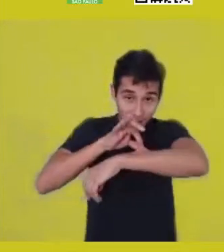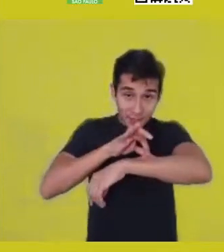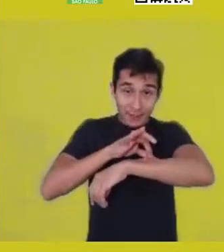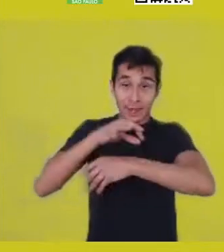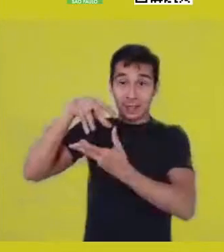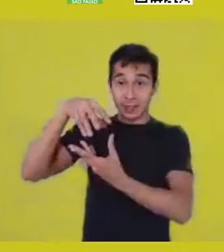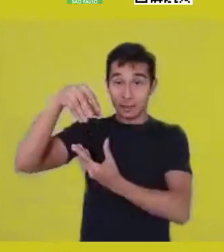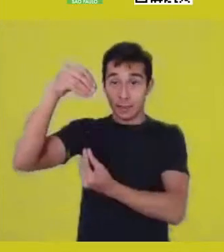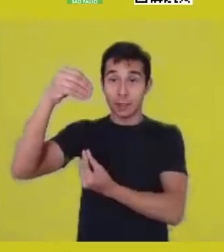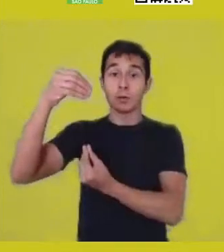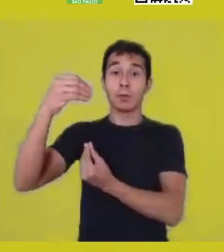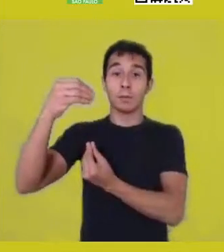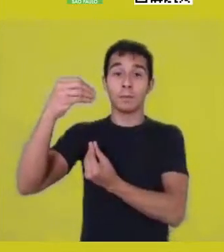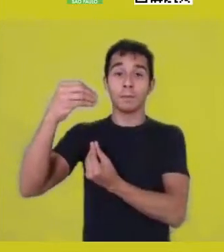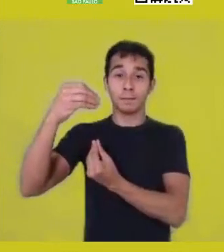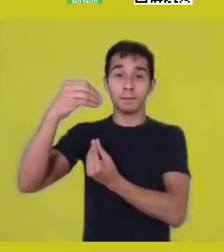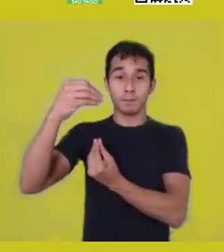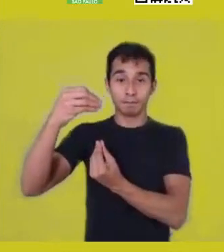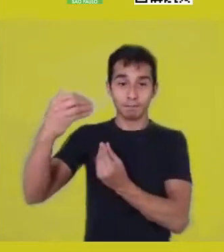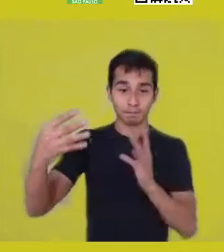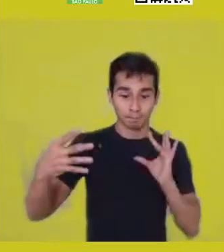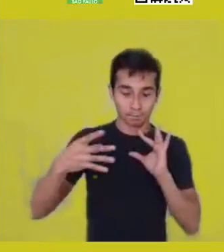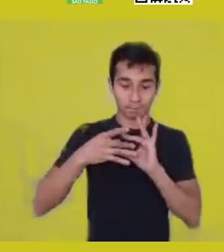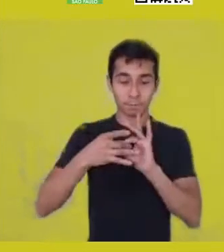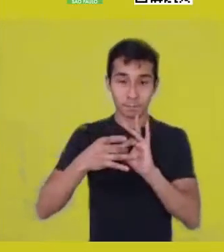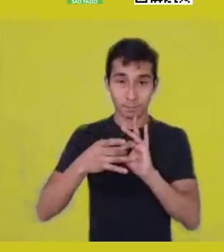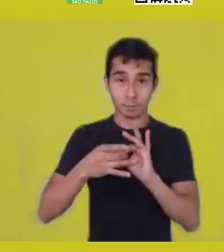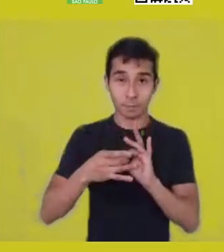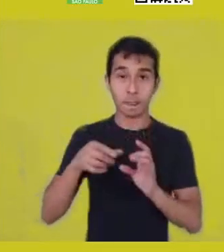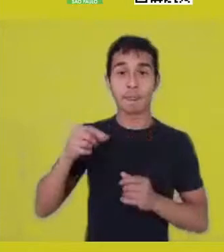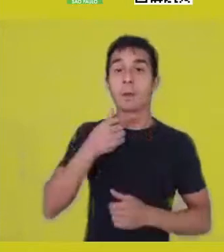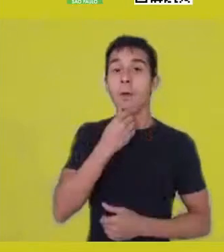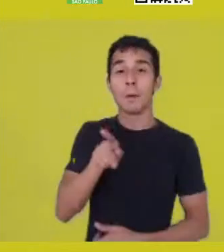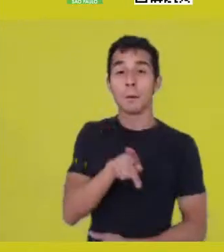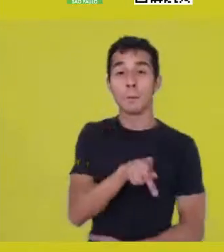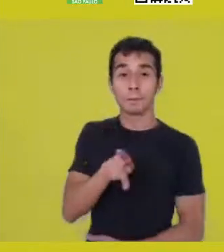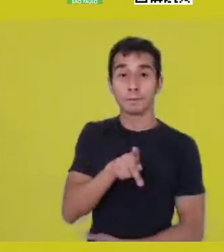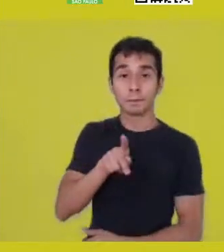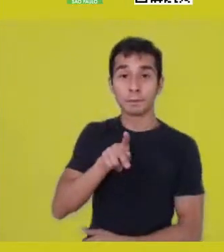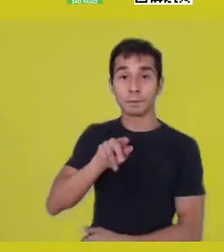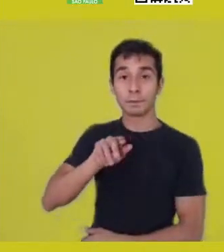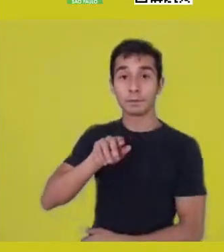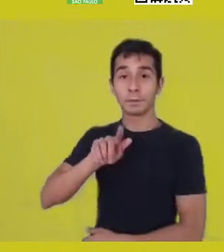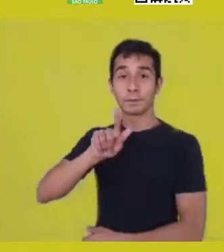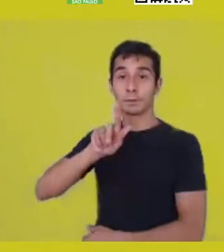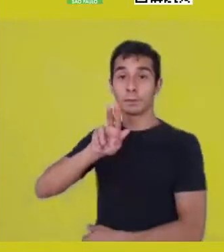My co-tutor at Temple University in Philadelphia, Kimani Nehusi, a PhD,